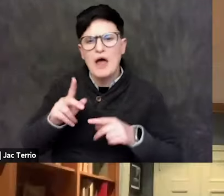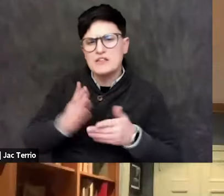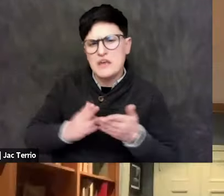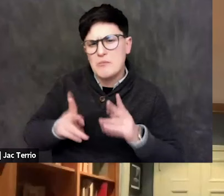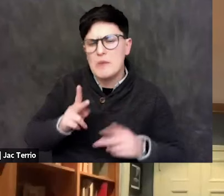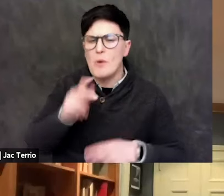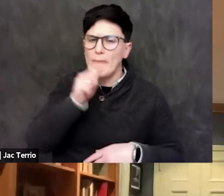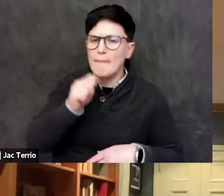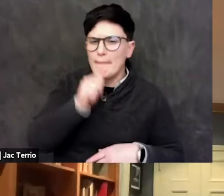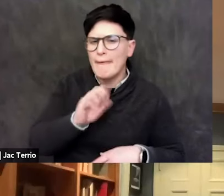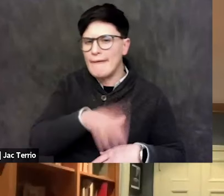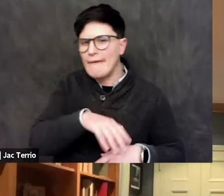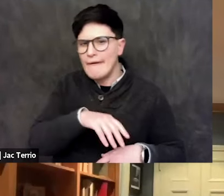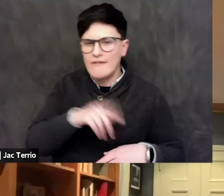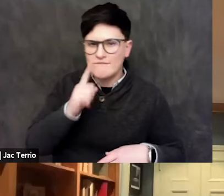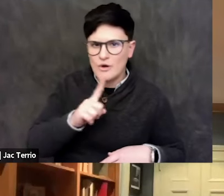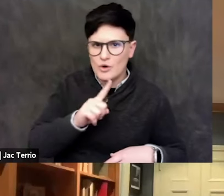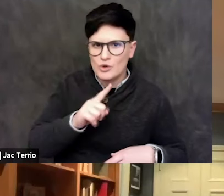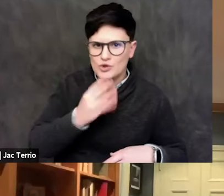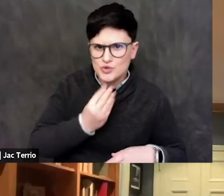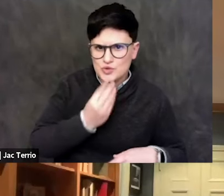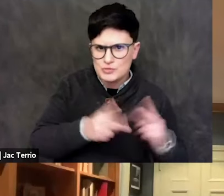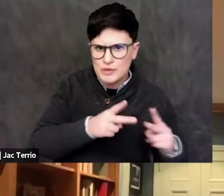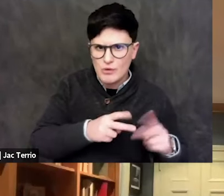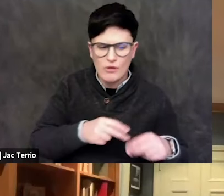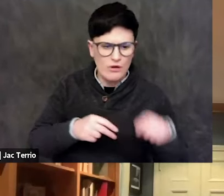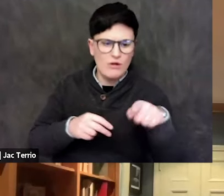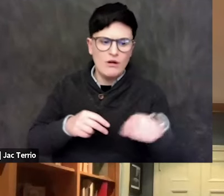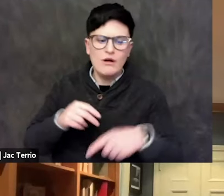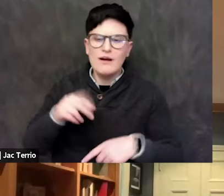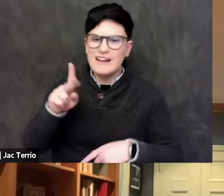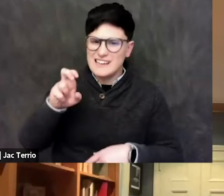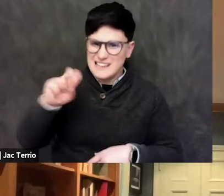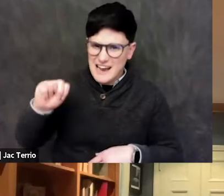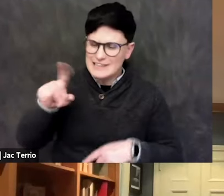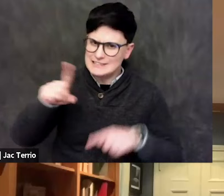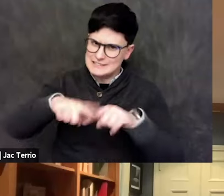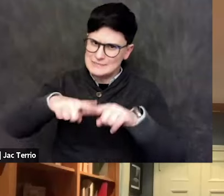It depends on the campus and it depends on the context. So there are a lot of campuses,